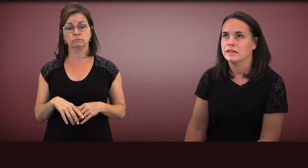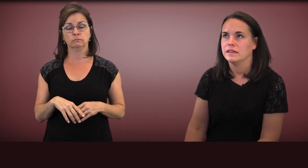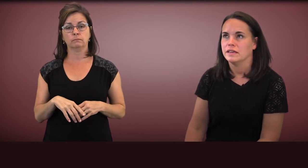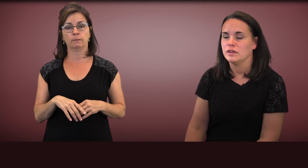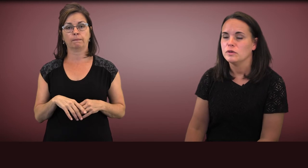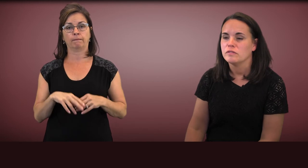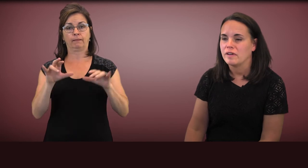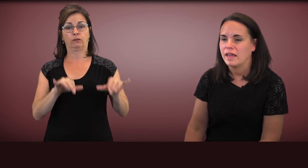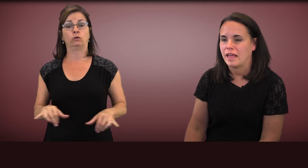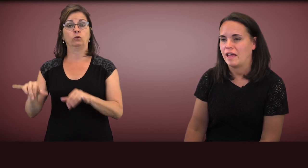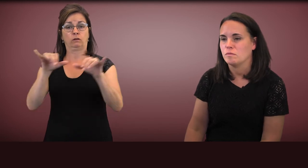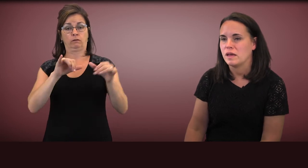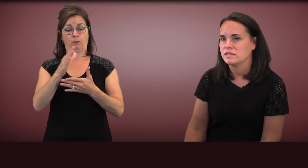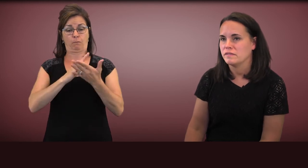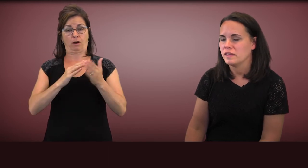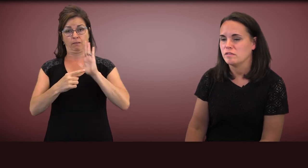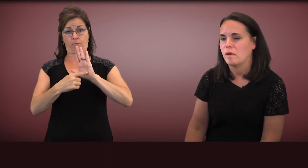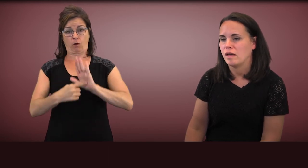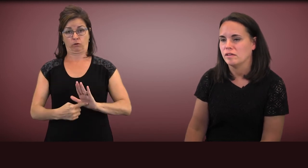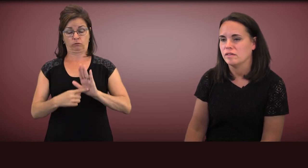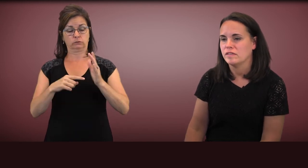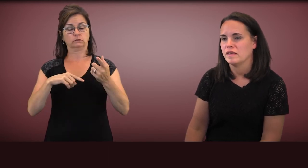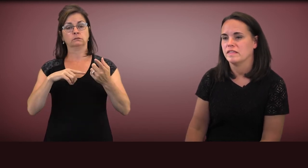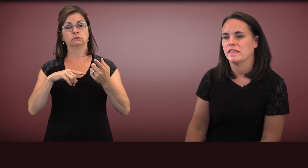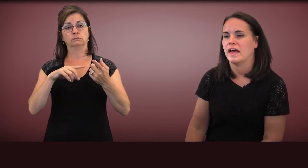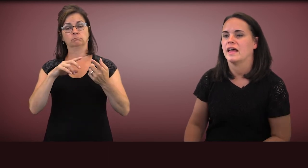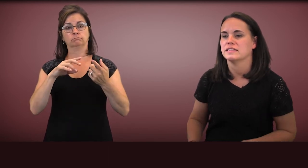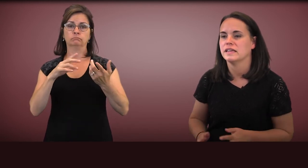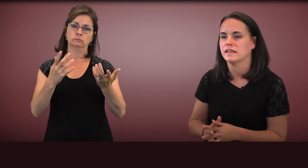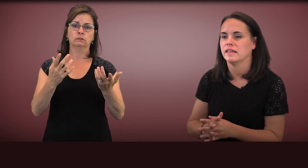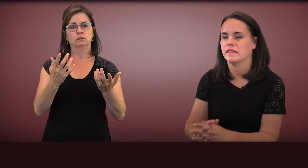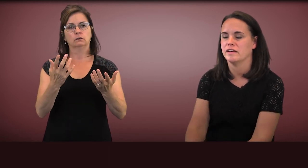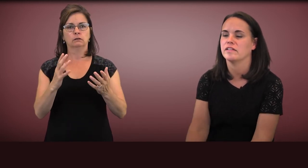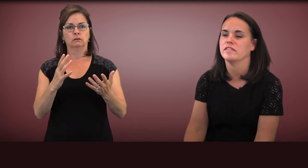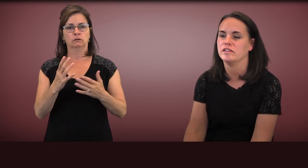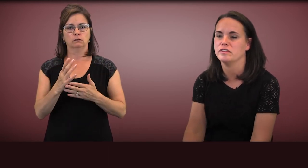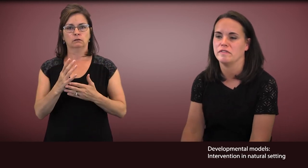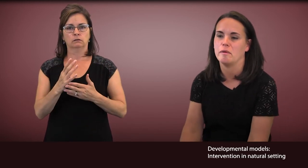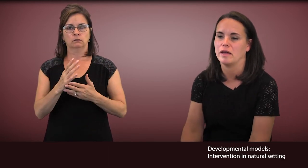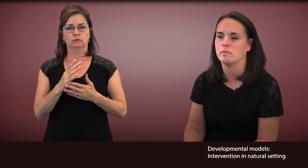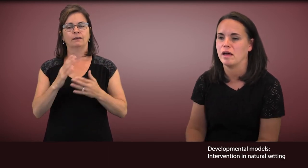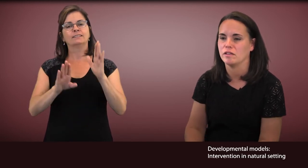The unifying aspect of these models is that they're considered developmental models,